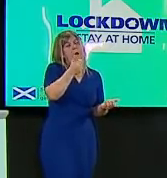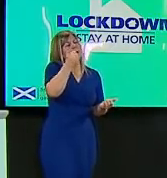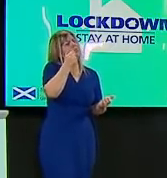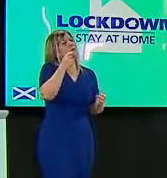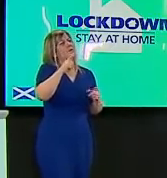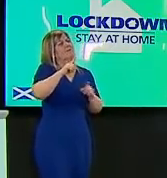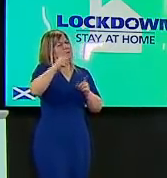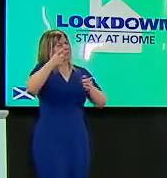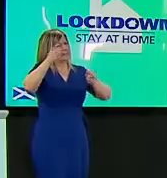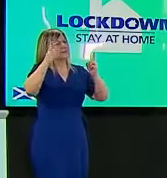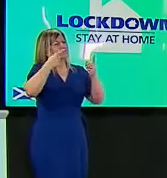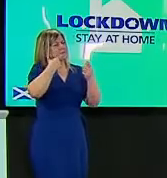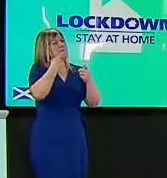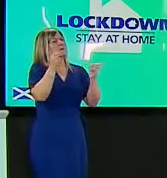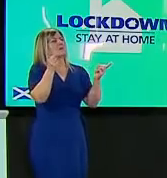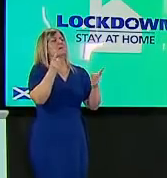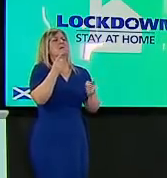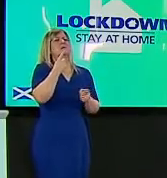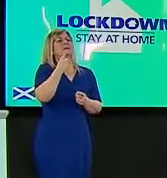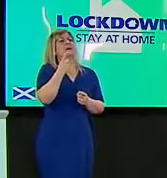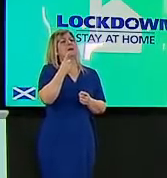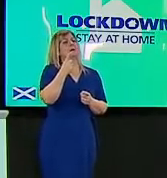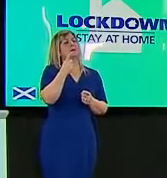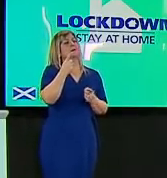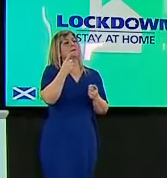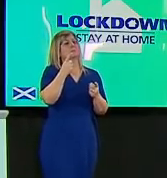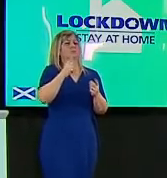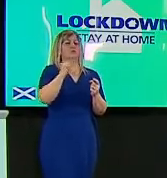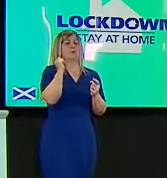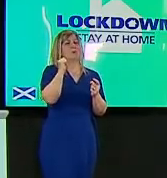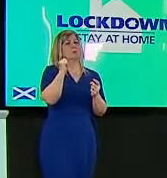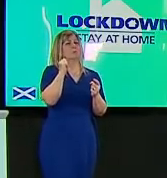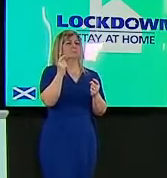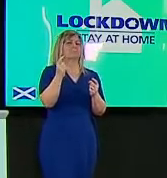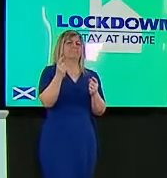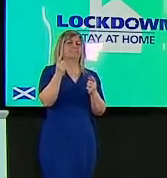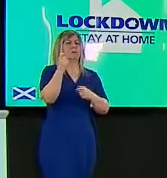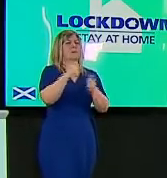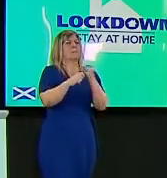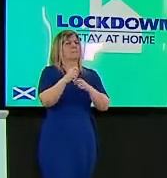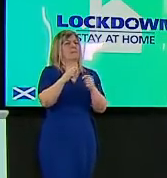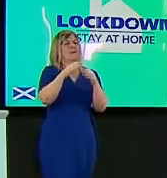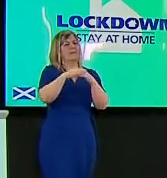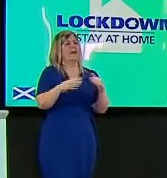level system those areas could go down to level two and not level three which would obviously have